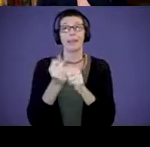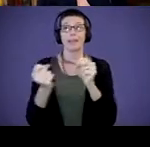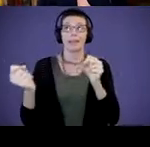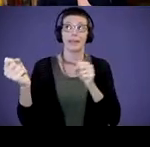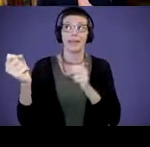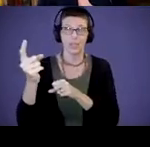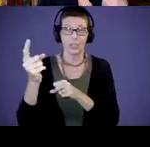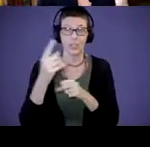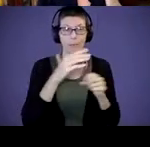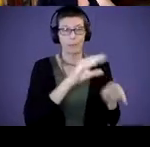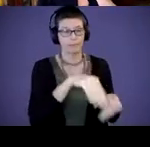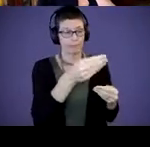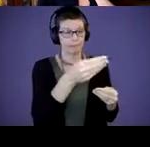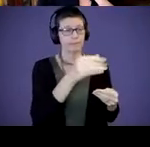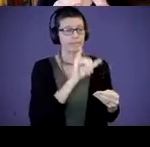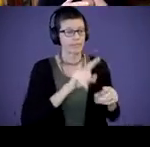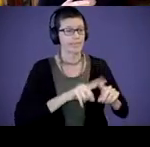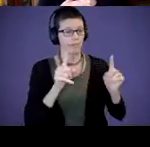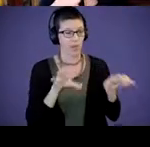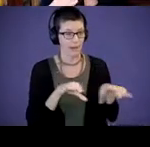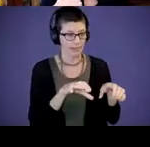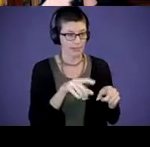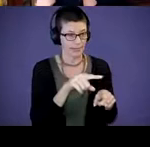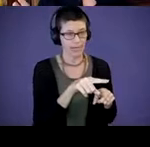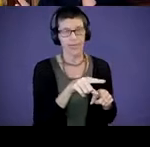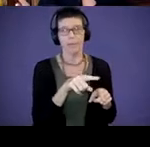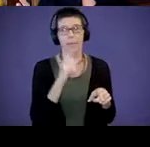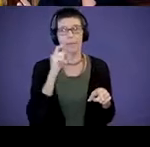out and we find a different activity because our child has progressed,